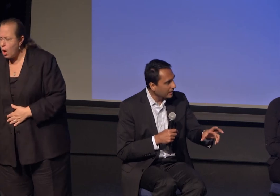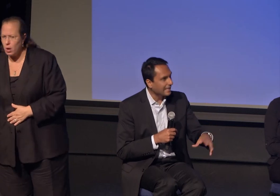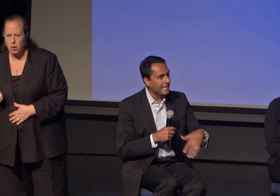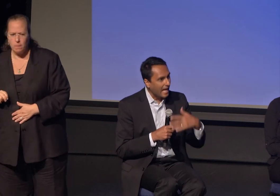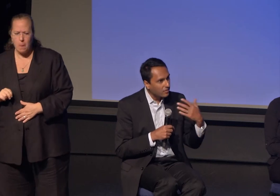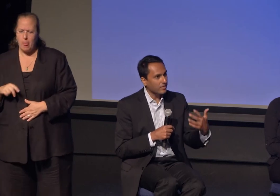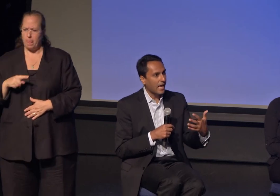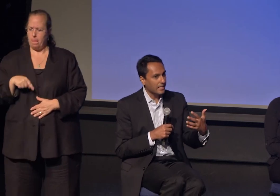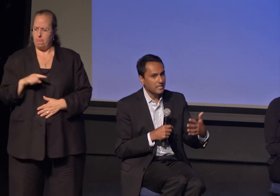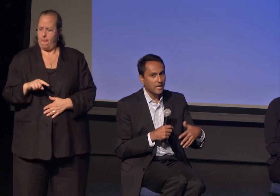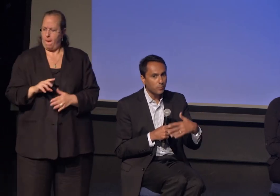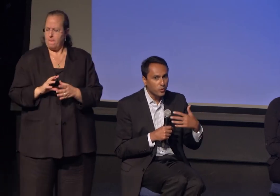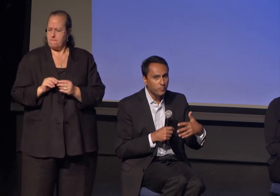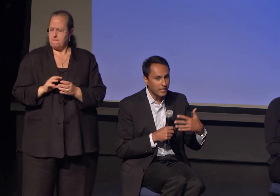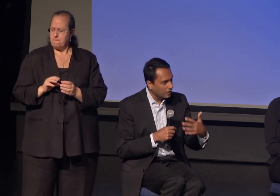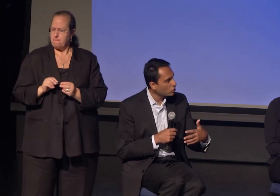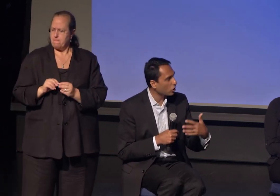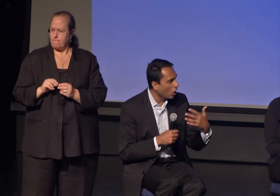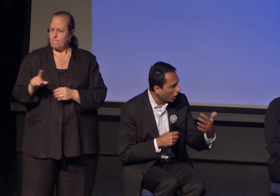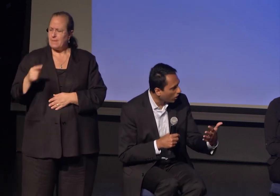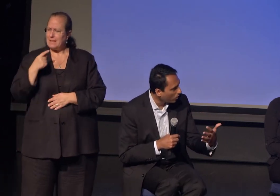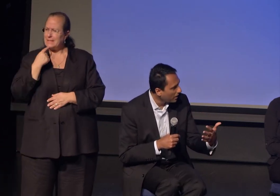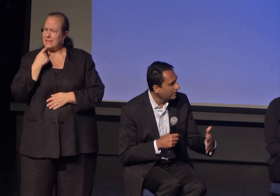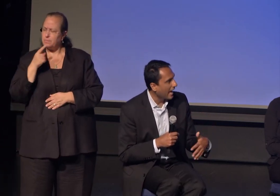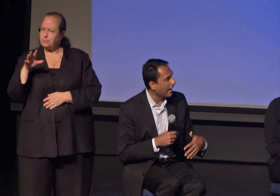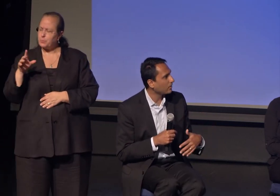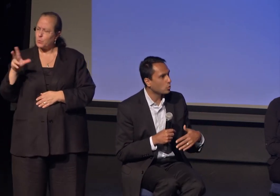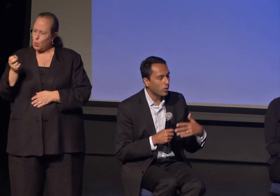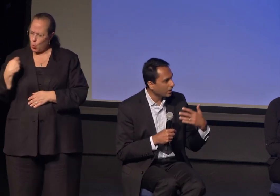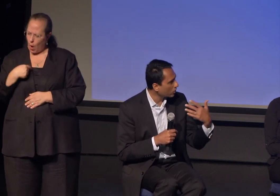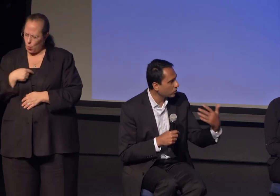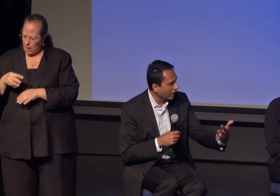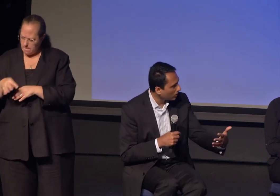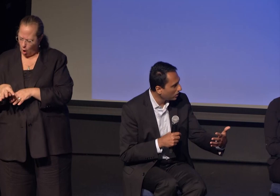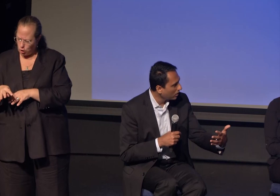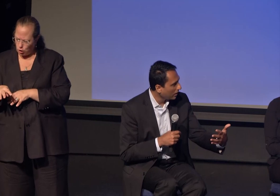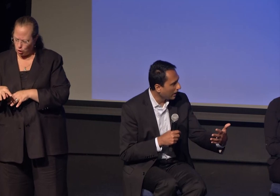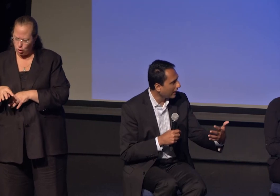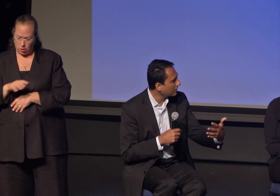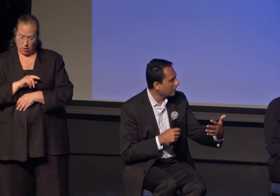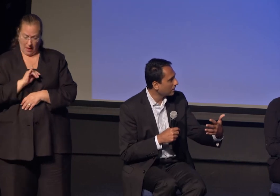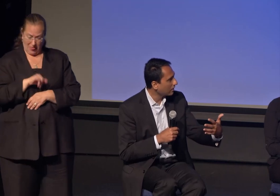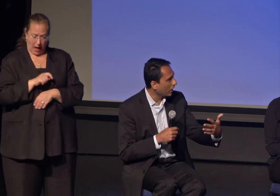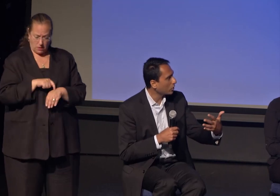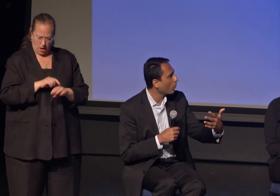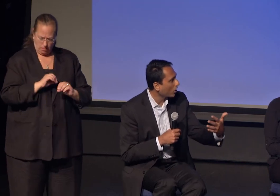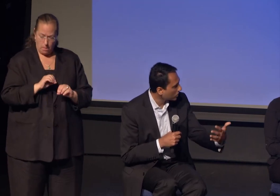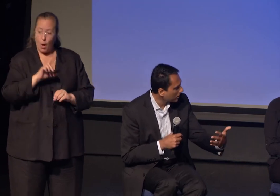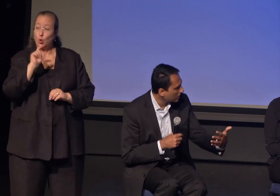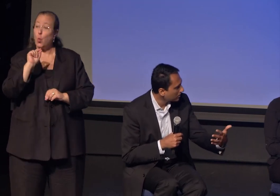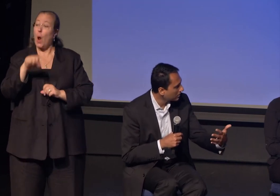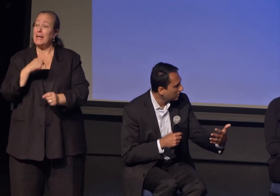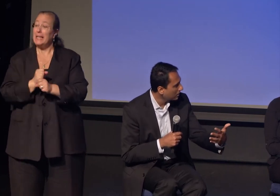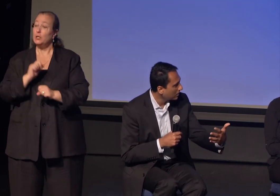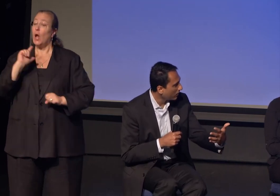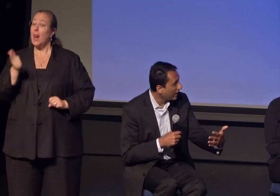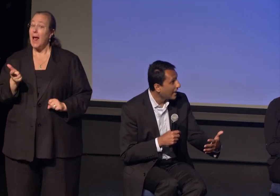galvanized a movement in Chicago that 20 years later elected Harold Washington,